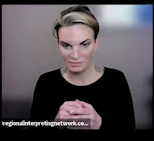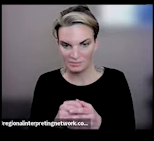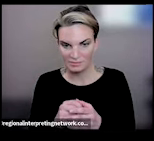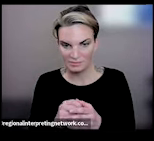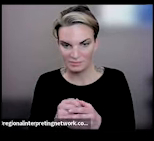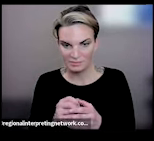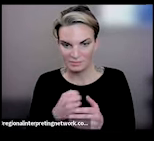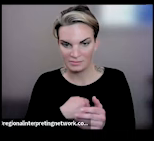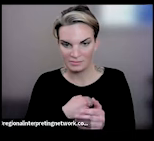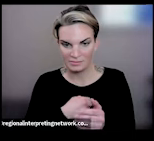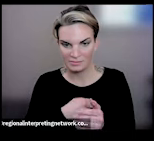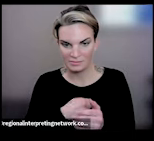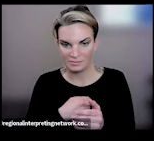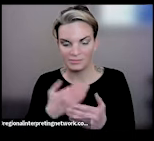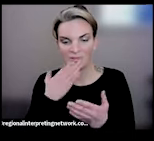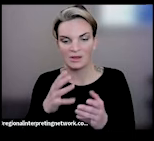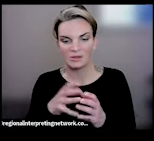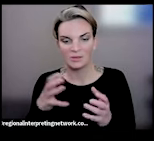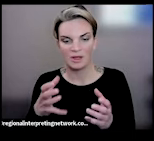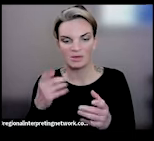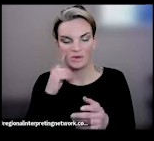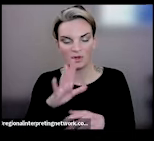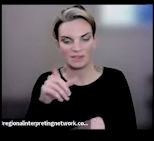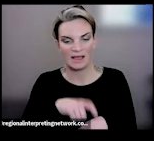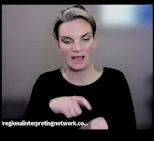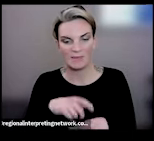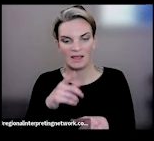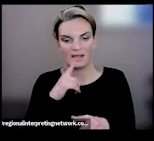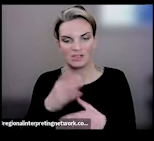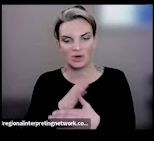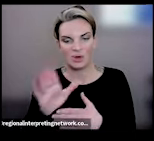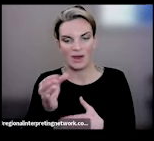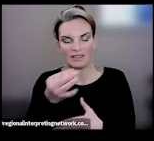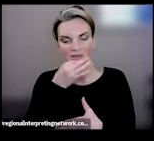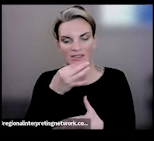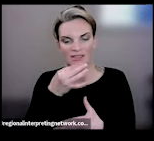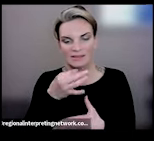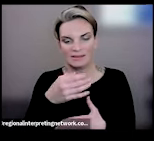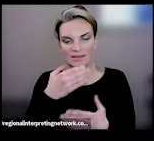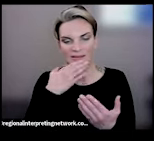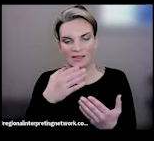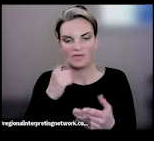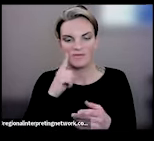sorry about that. So, again thank you so much for your time and sharing your expertise with us and to those in the audience, thank you for your attention and these thorough